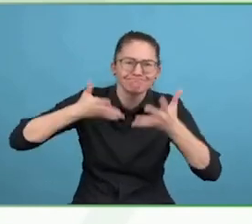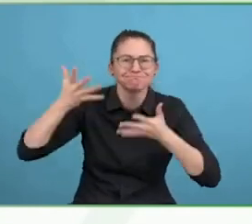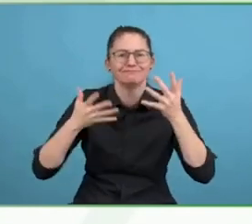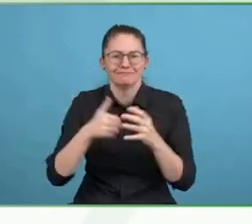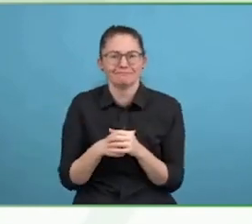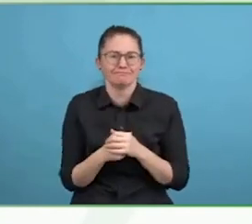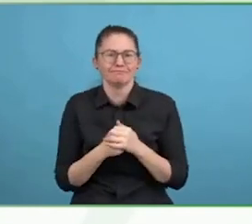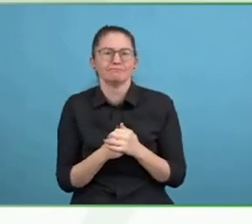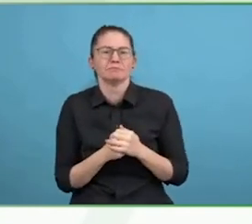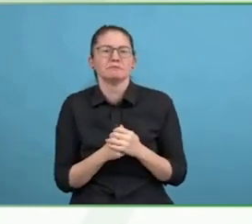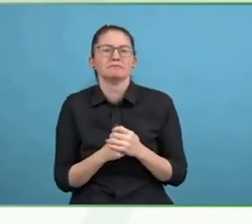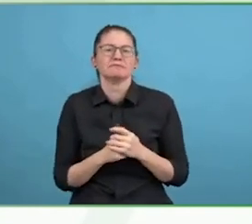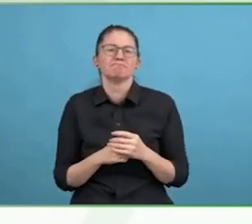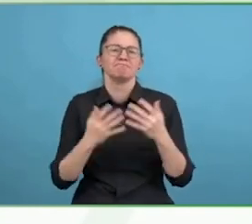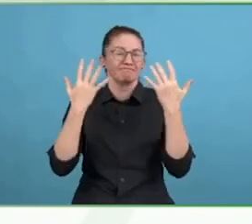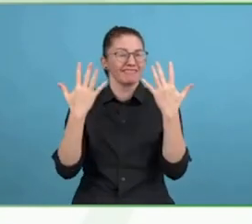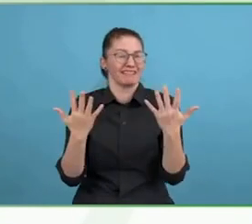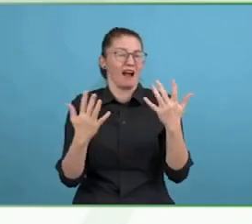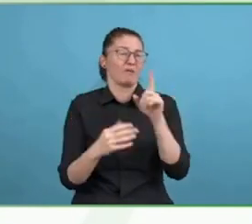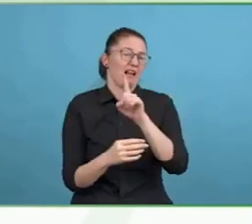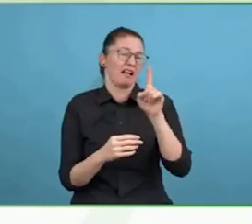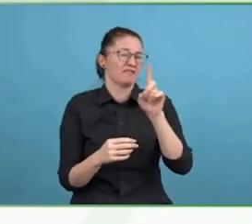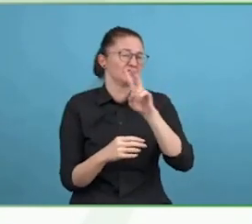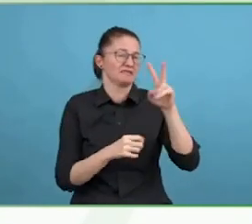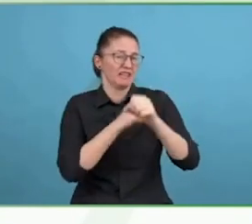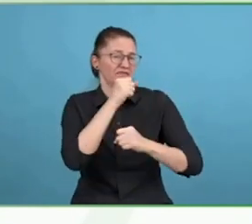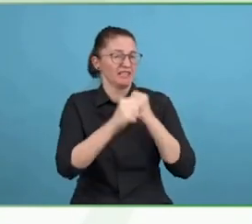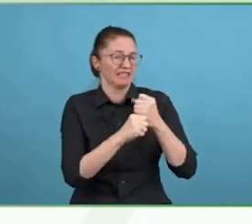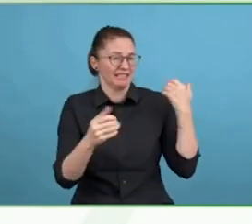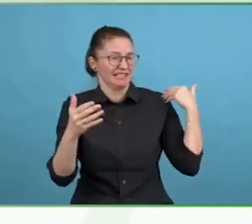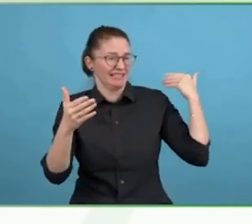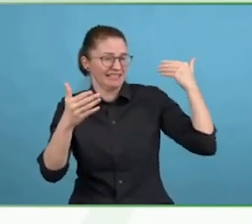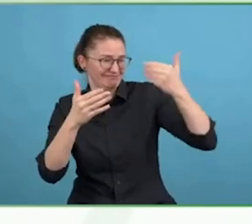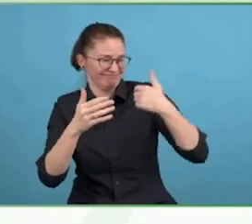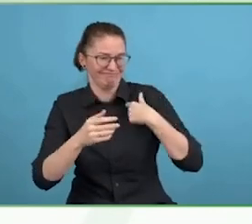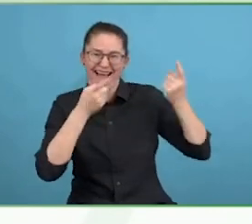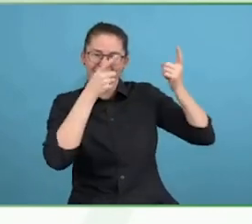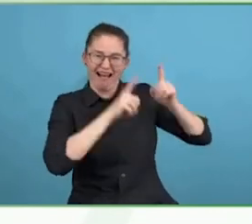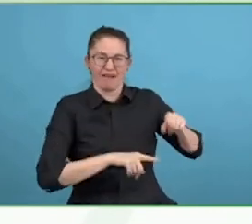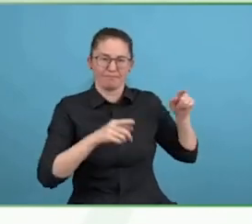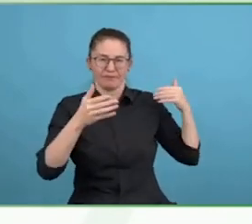disabilities in conflict? Especially, I understand you've got a new role in the United